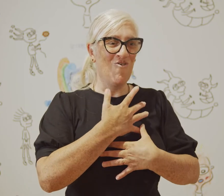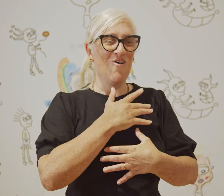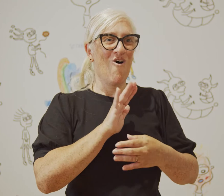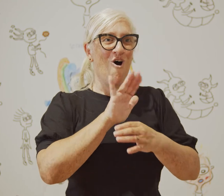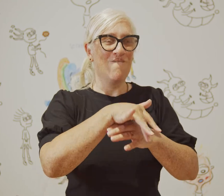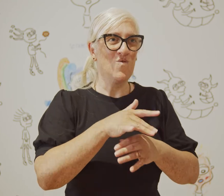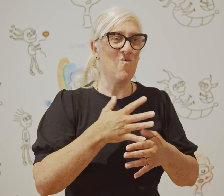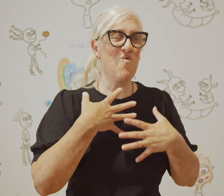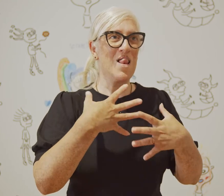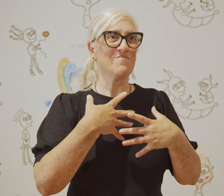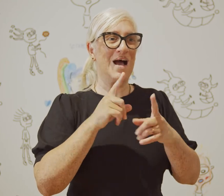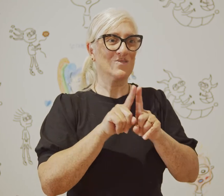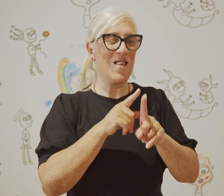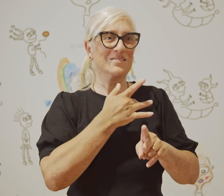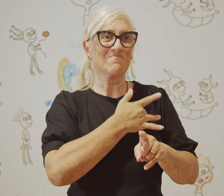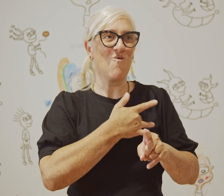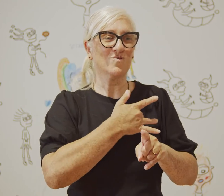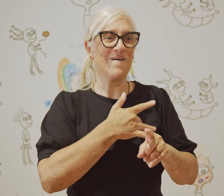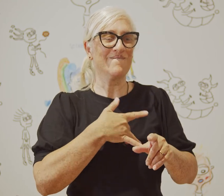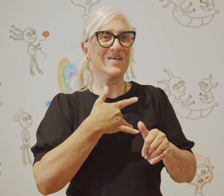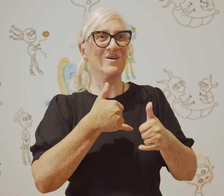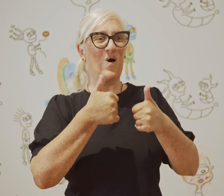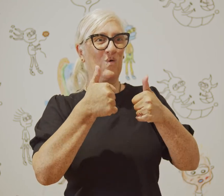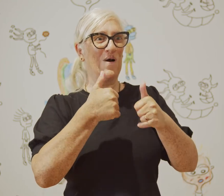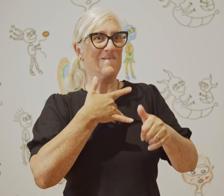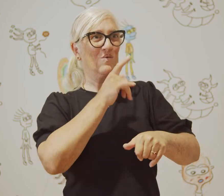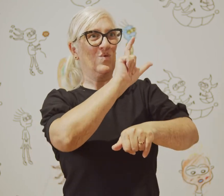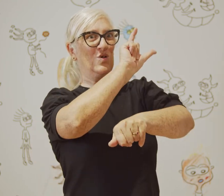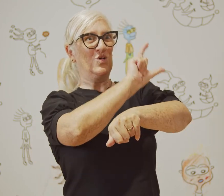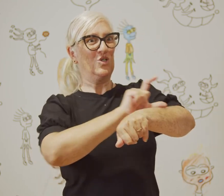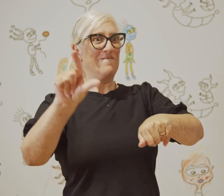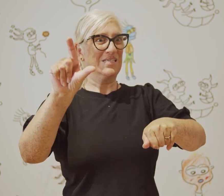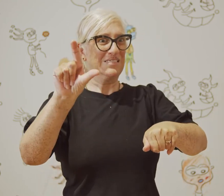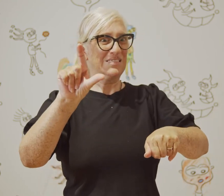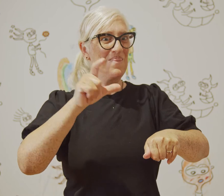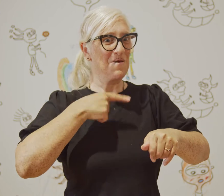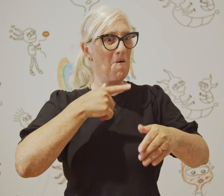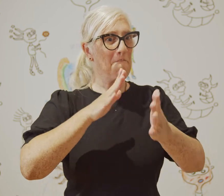Having the knowledge and confidence that my message is getting through is quite overwhelming and emotional.